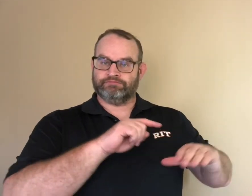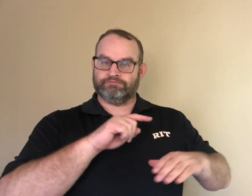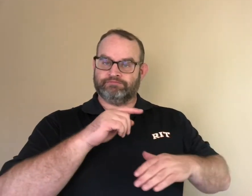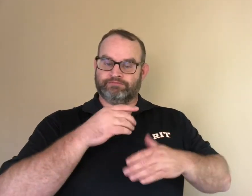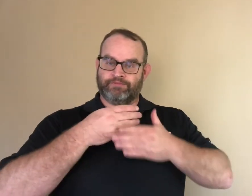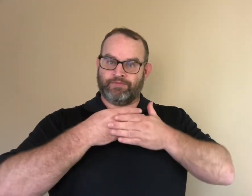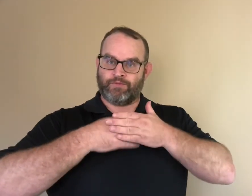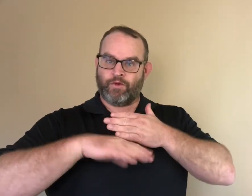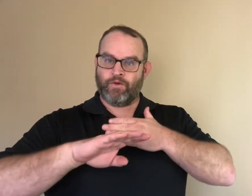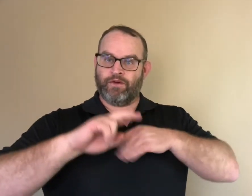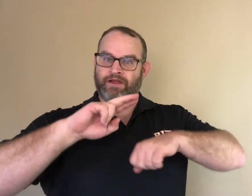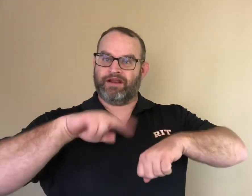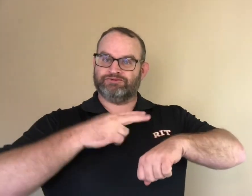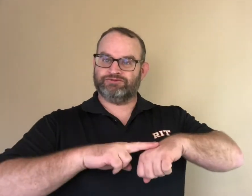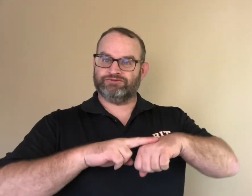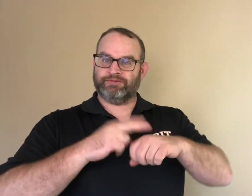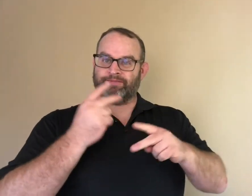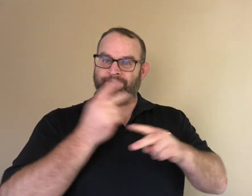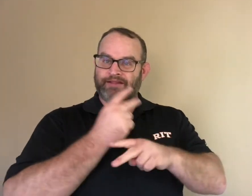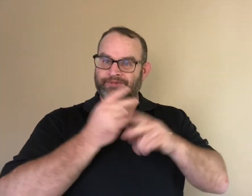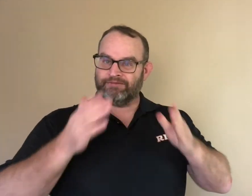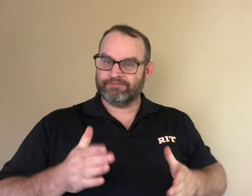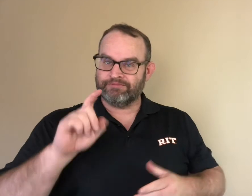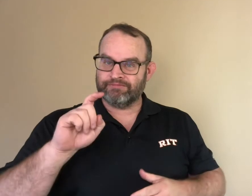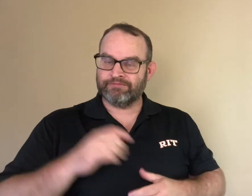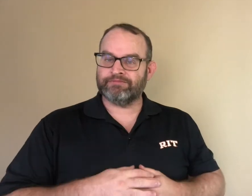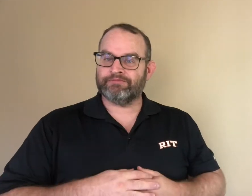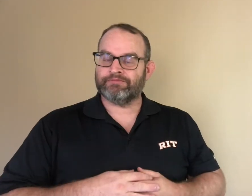Are children born natural mathematicians?